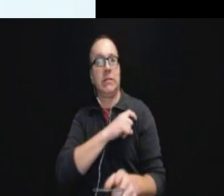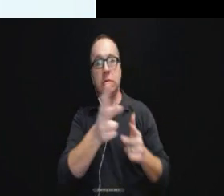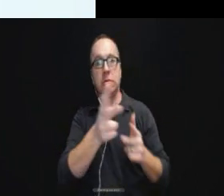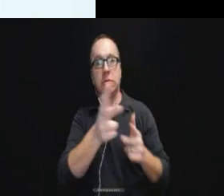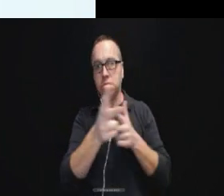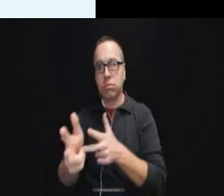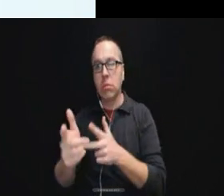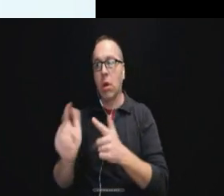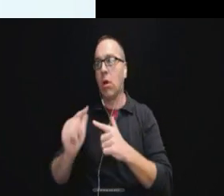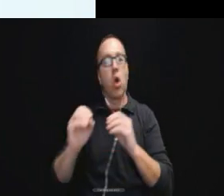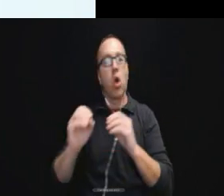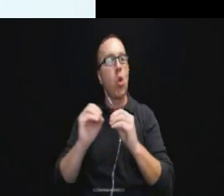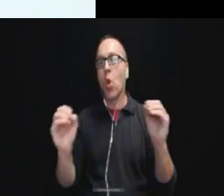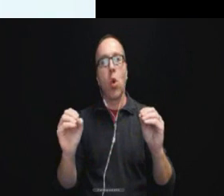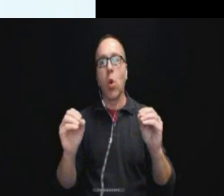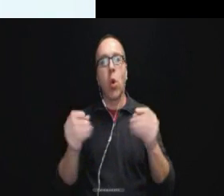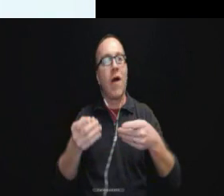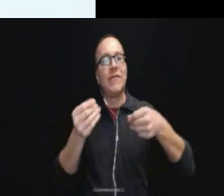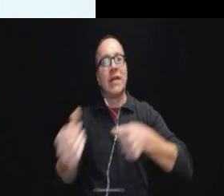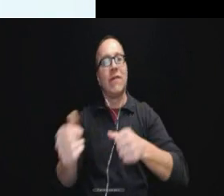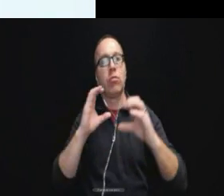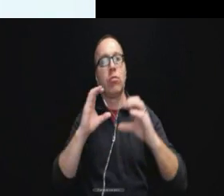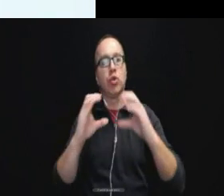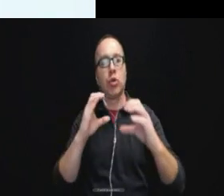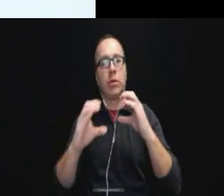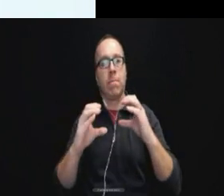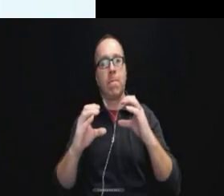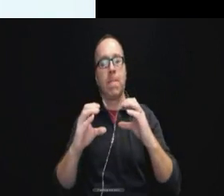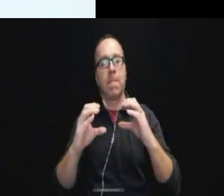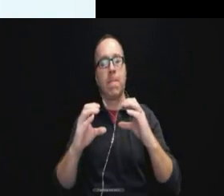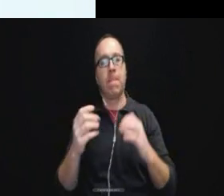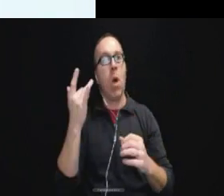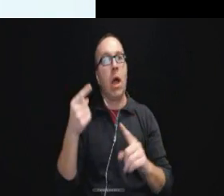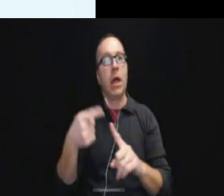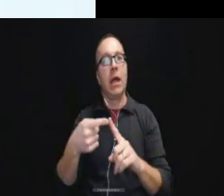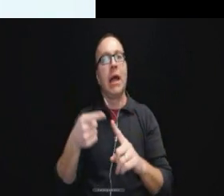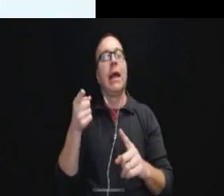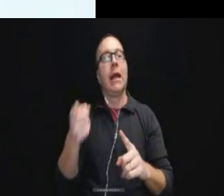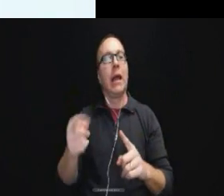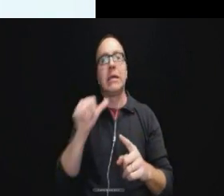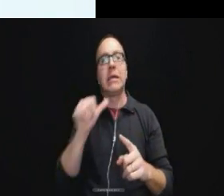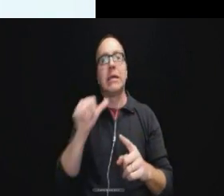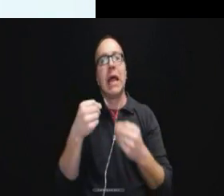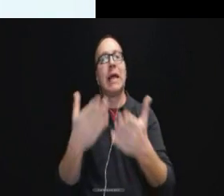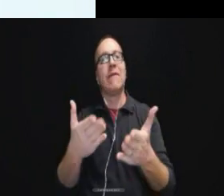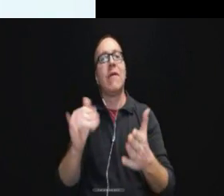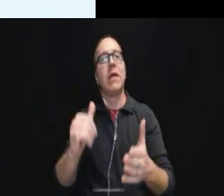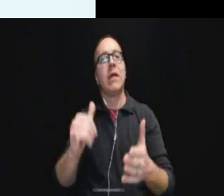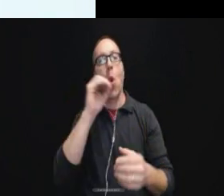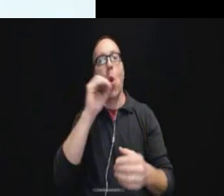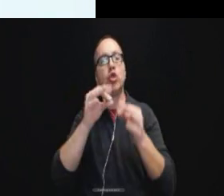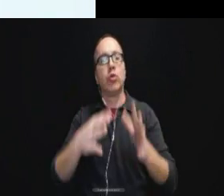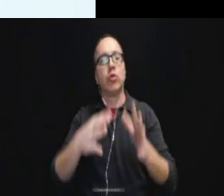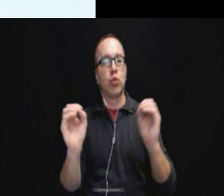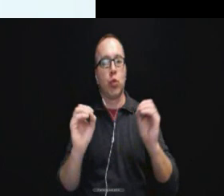He was not given effective communication because he was not given this oral interpreter.